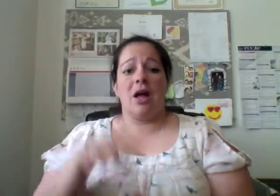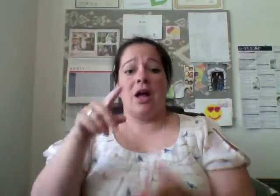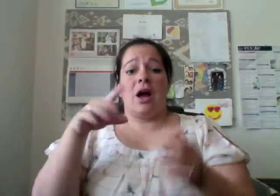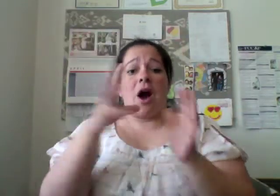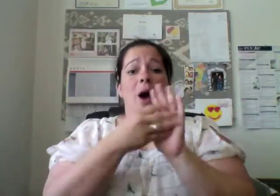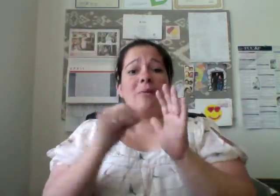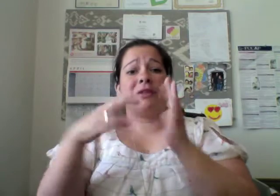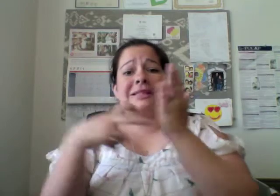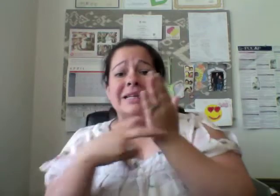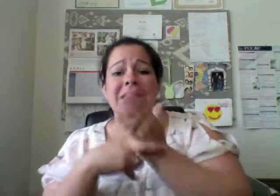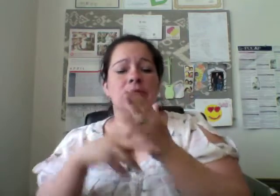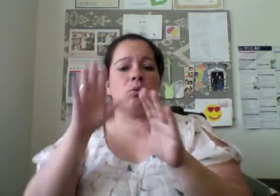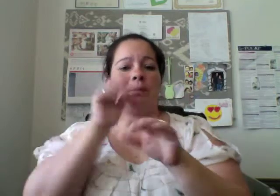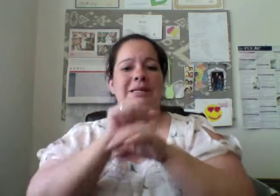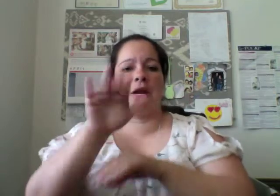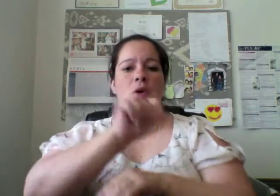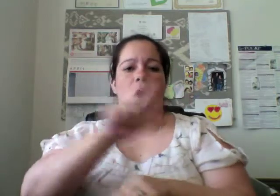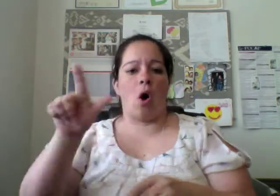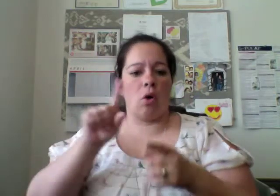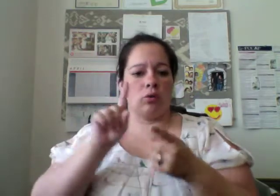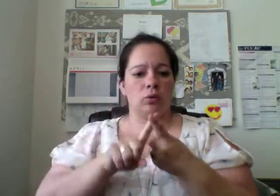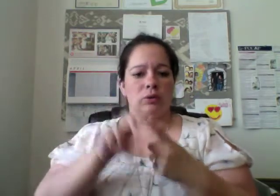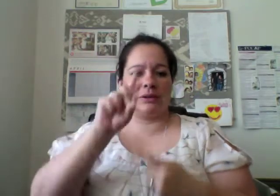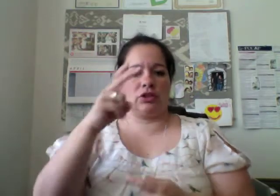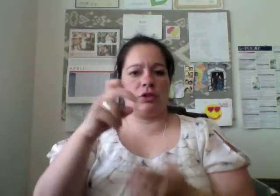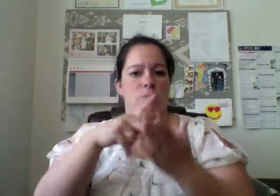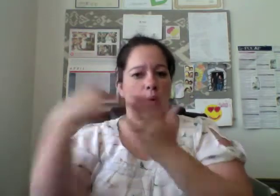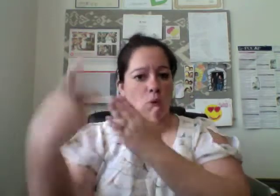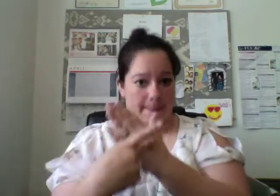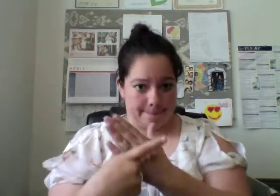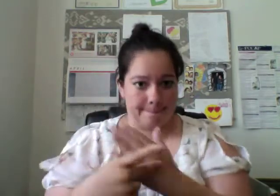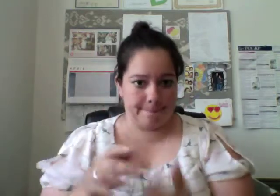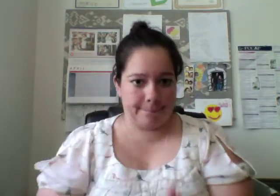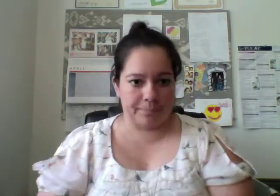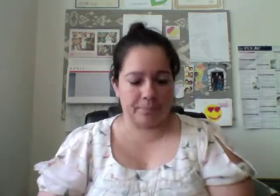(copies of tickets have been sent to all local Deaf and Hard of Hearing programs)